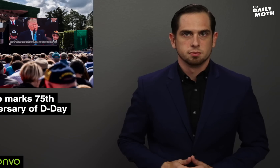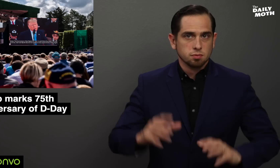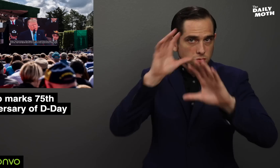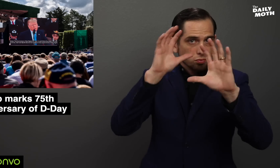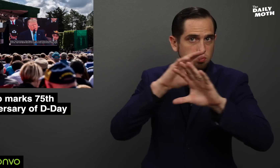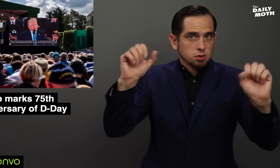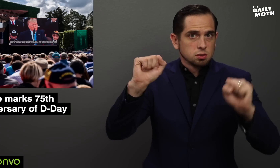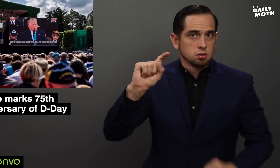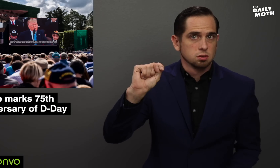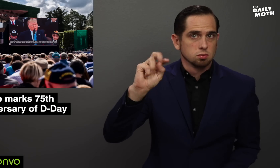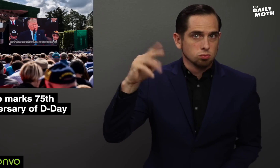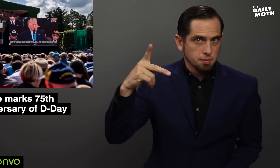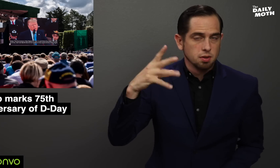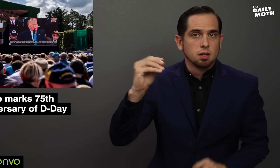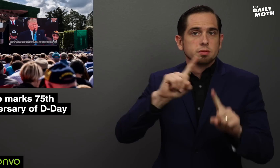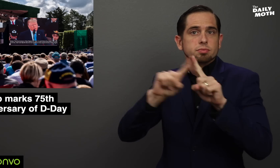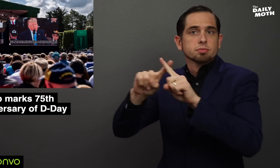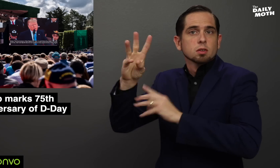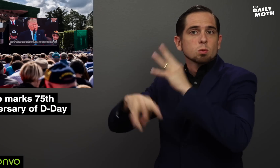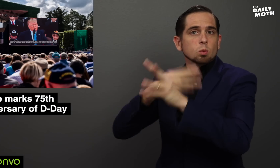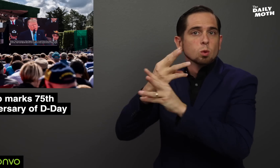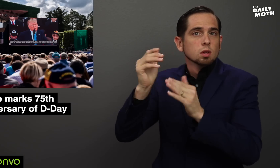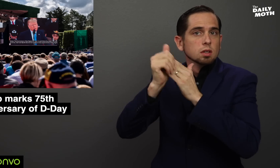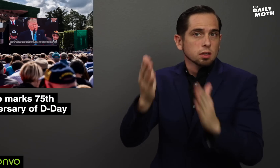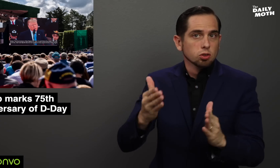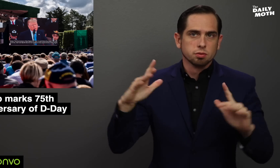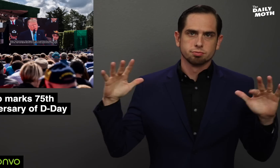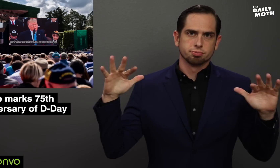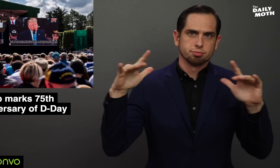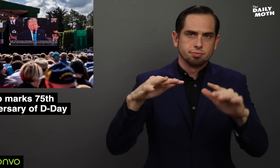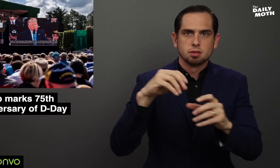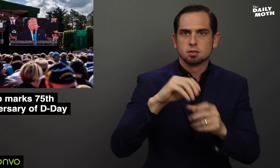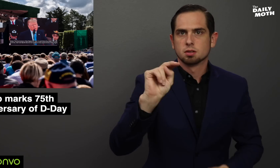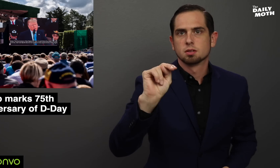President Trump and world leaders were in